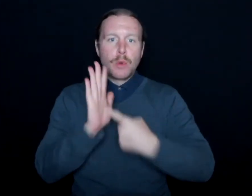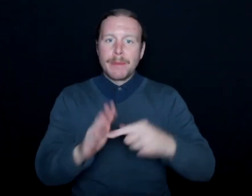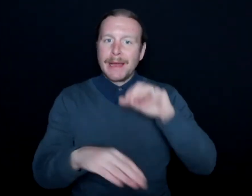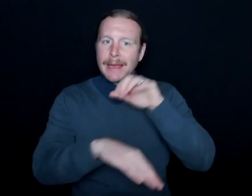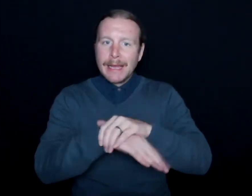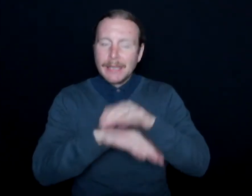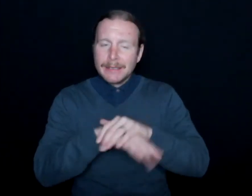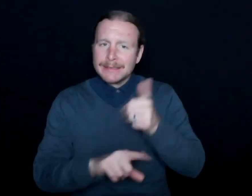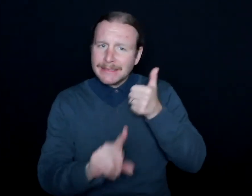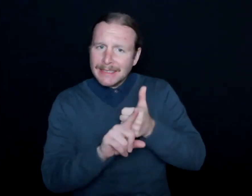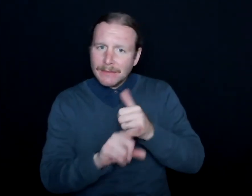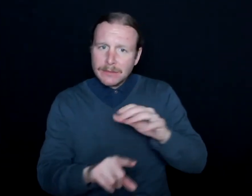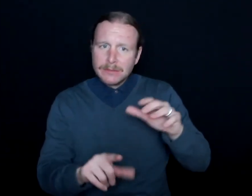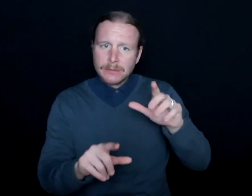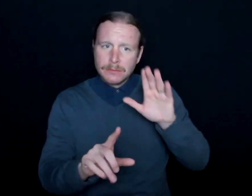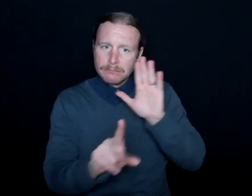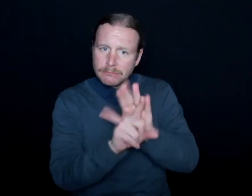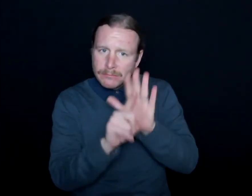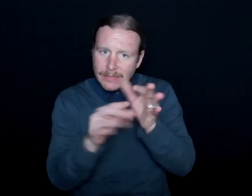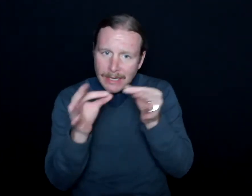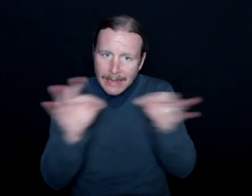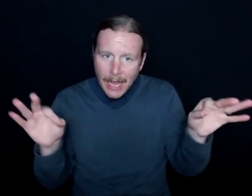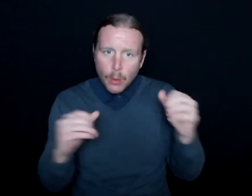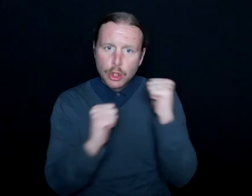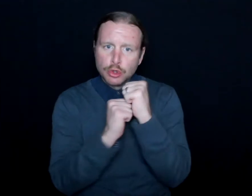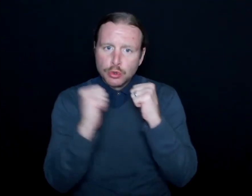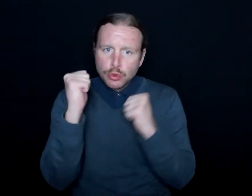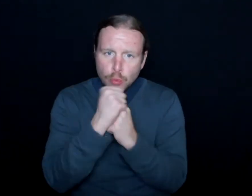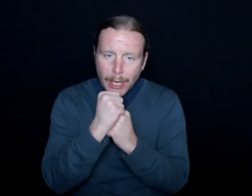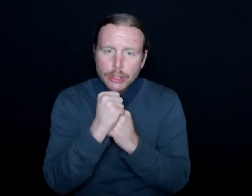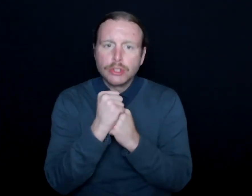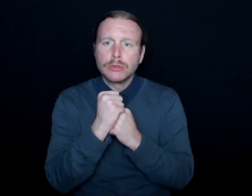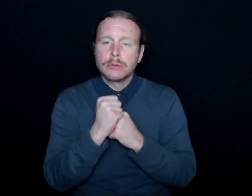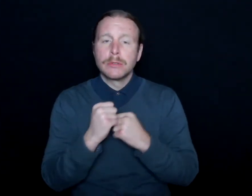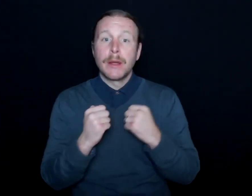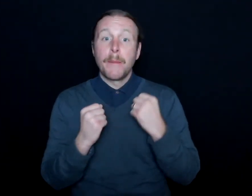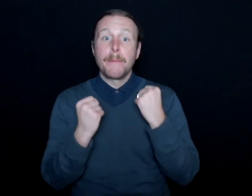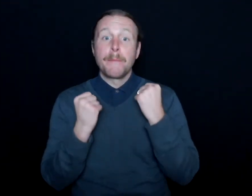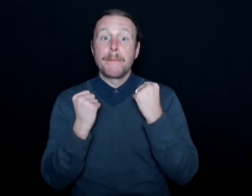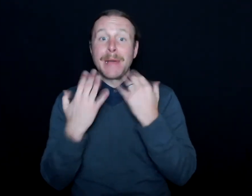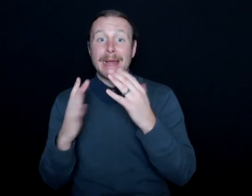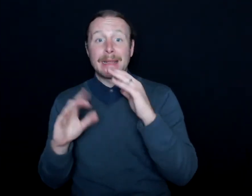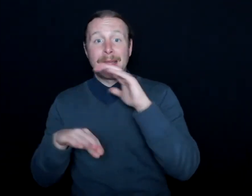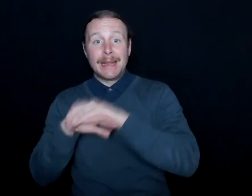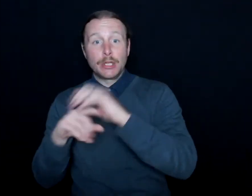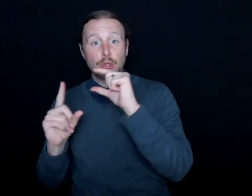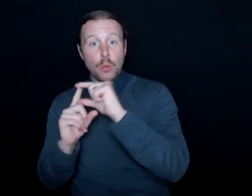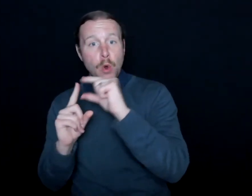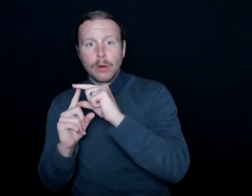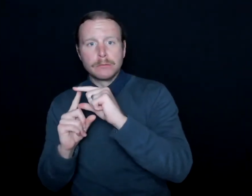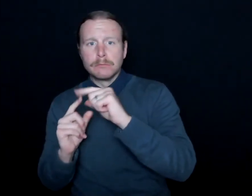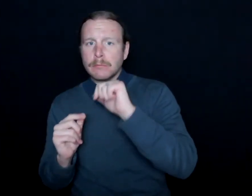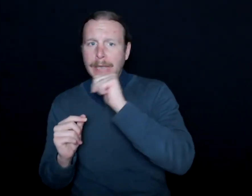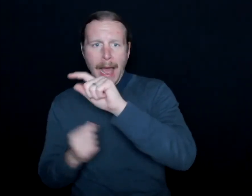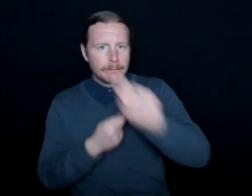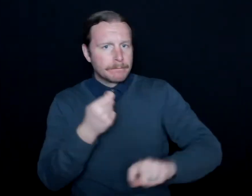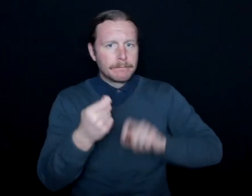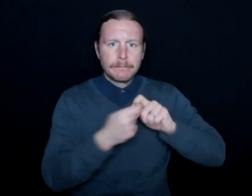It's its own language. It has its own structure. And a lot of words in English don't have precise translations into ASL.